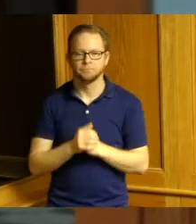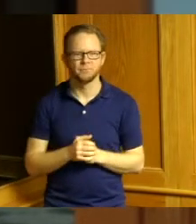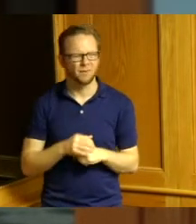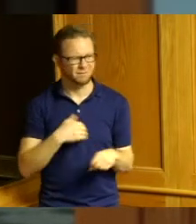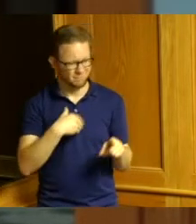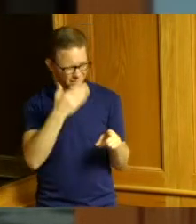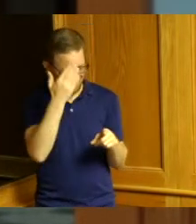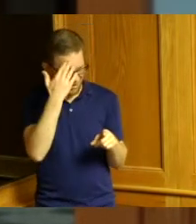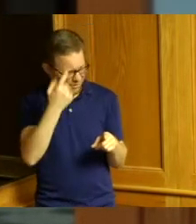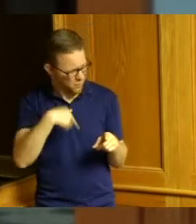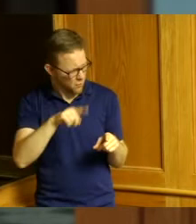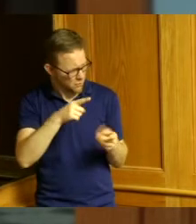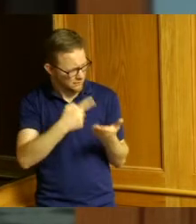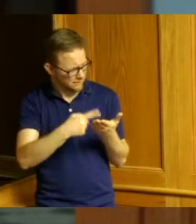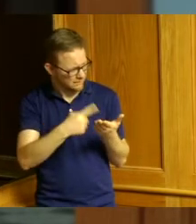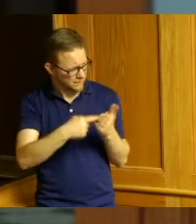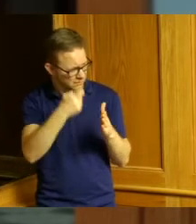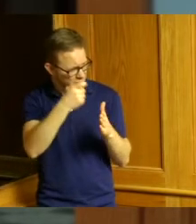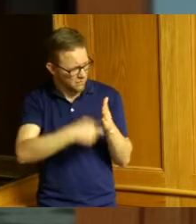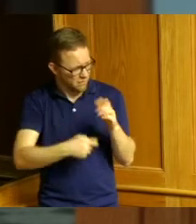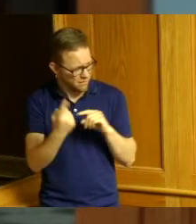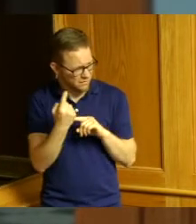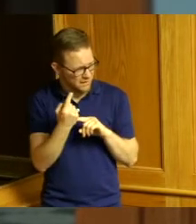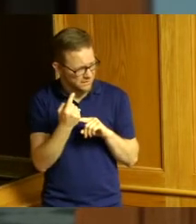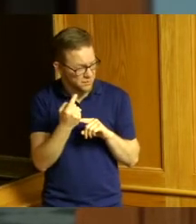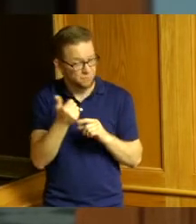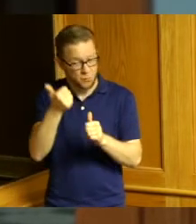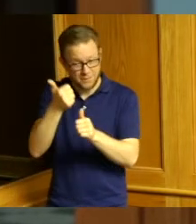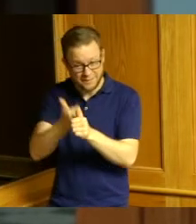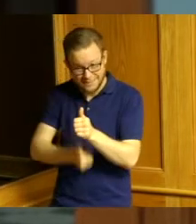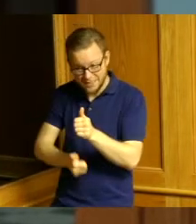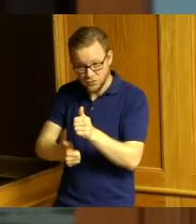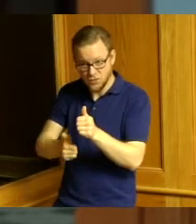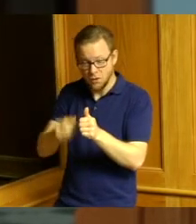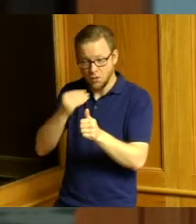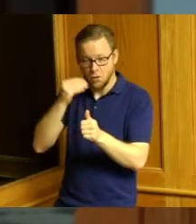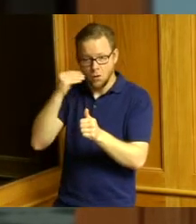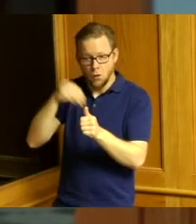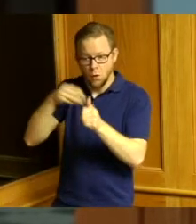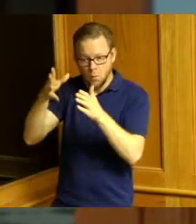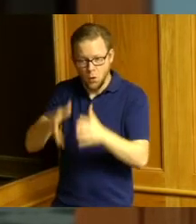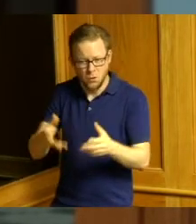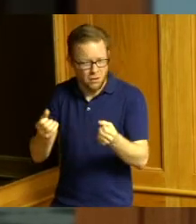the cost last year to the individual homeowners it averages about four to five hundred dollars